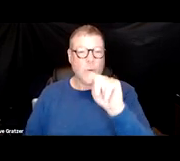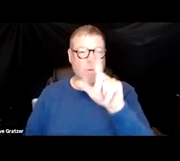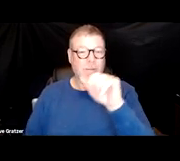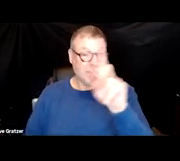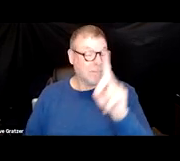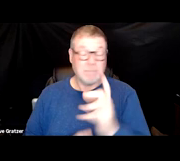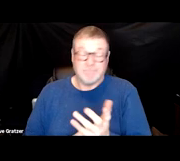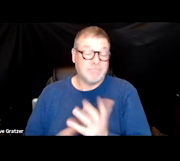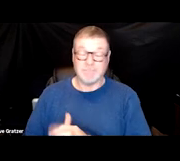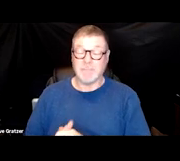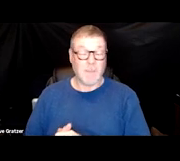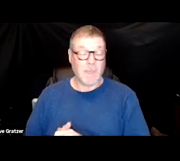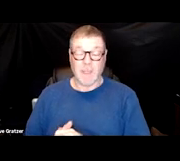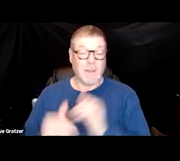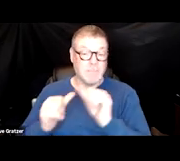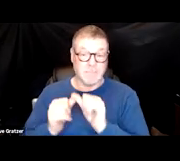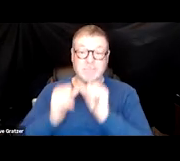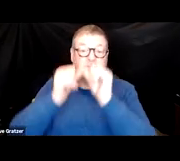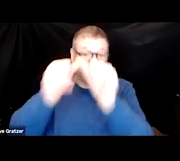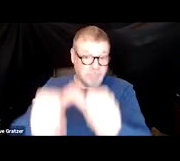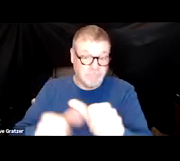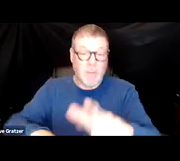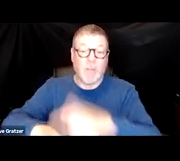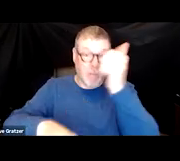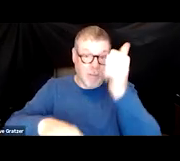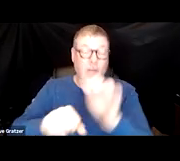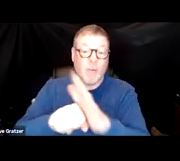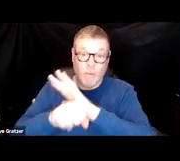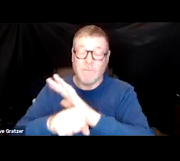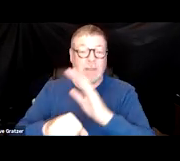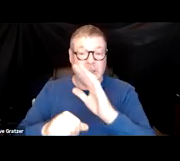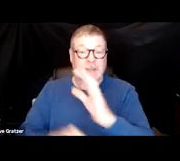and there's 200 different symptoms being collected.